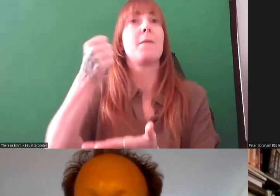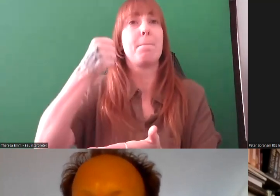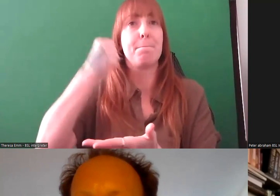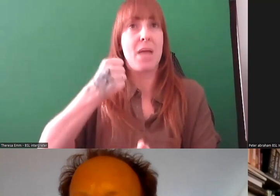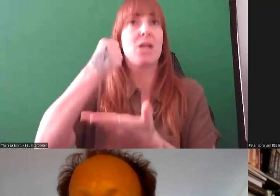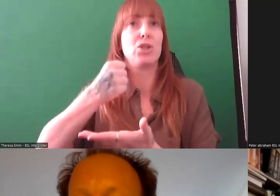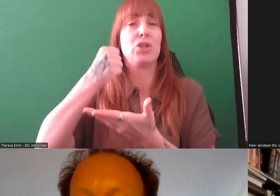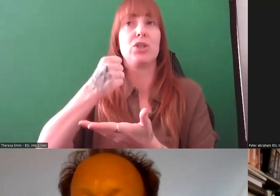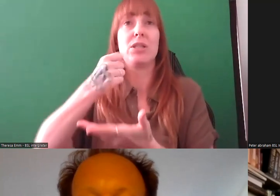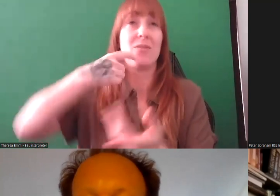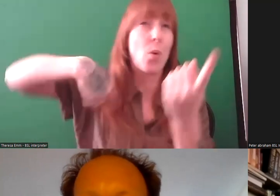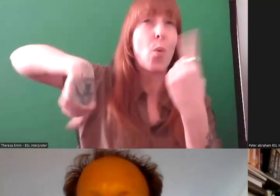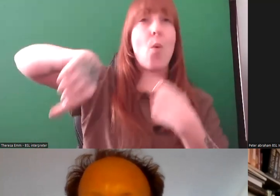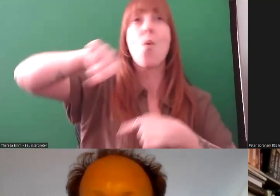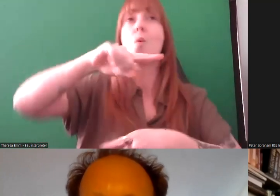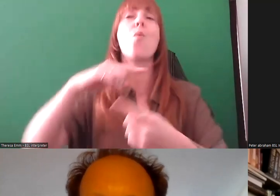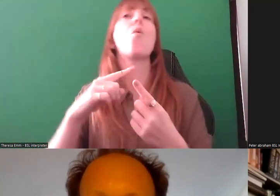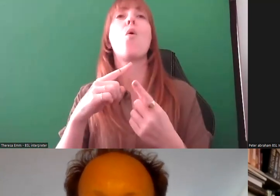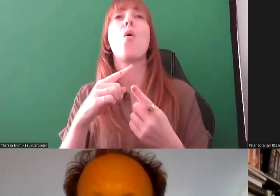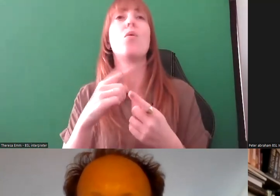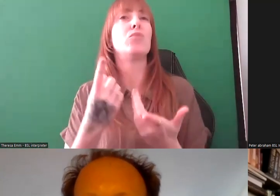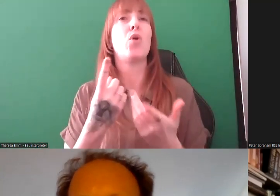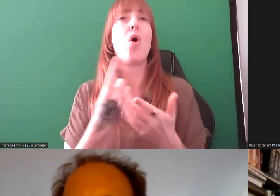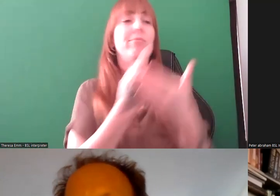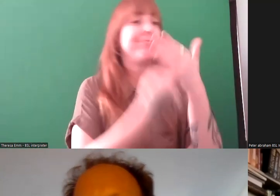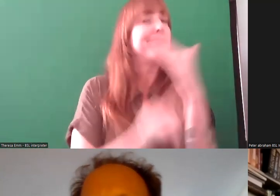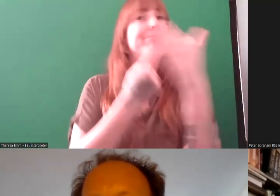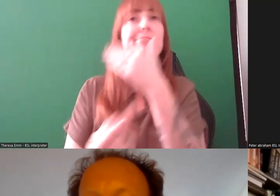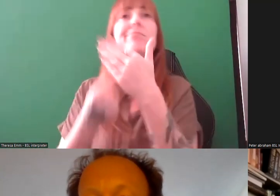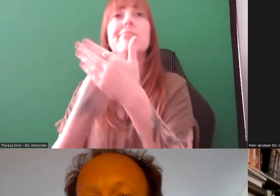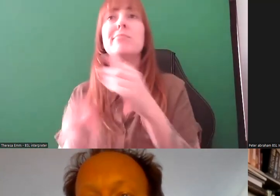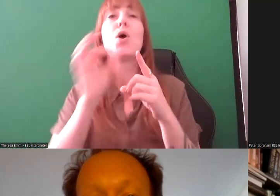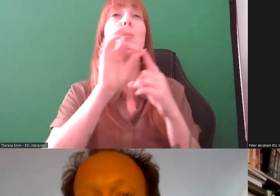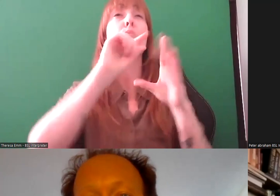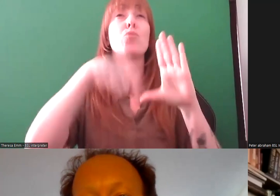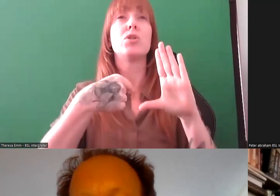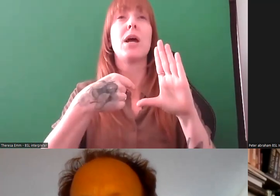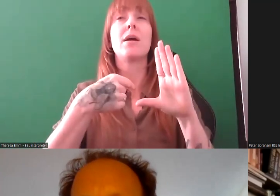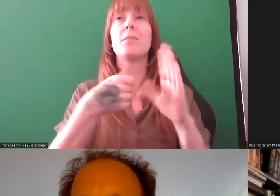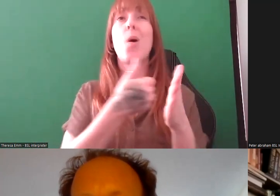Not something that's on a project-to-project basis or else it comes in, comes out.